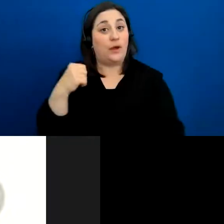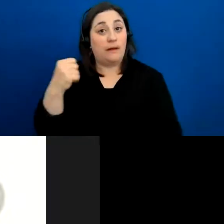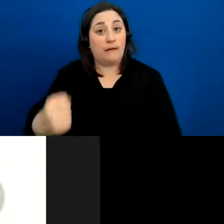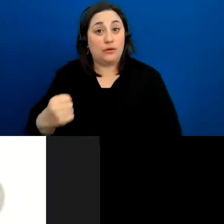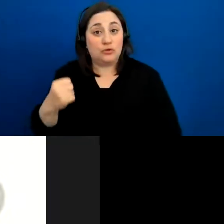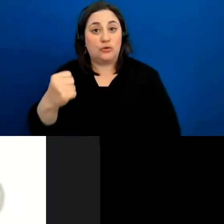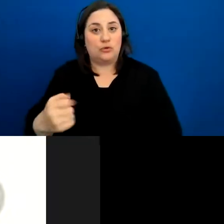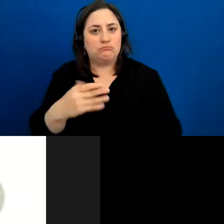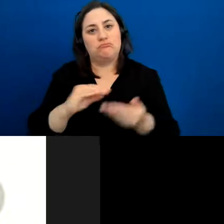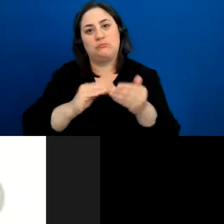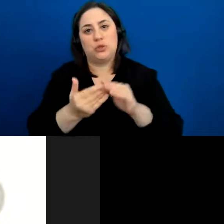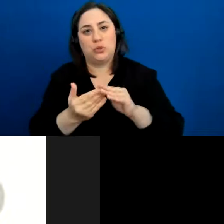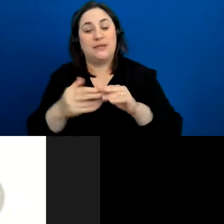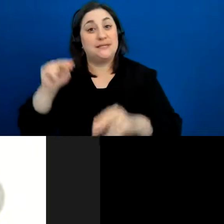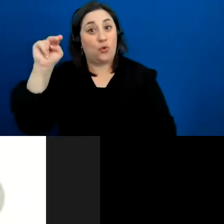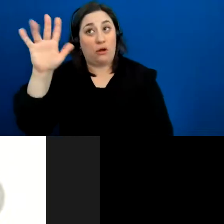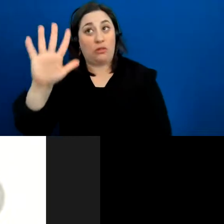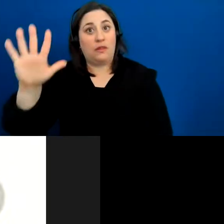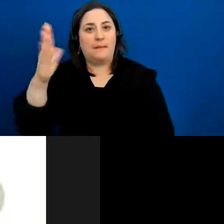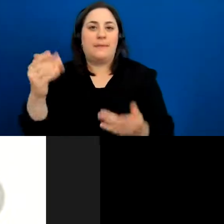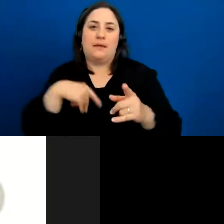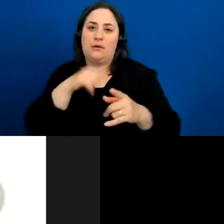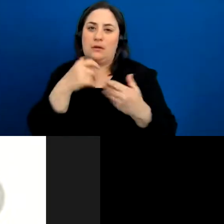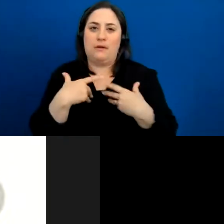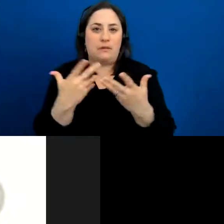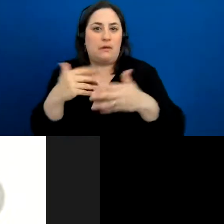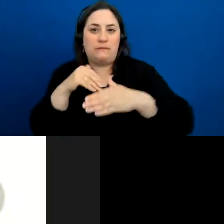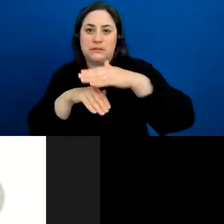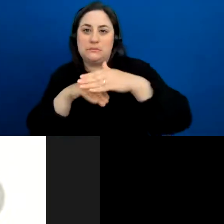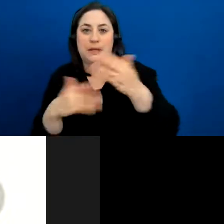communities up north that might not have a lot of accessibility or internet accessibility,